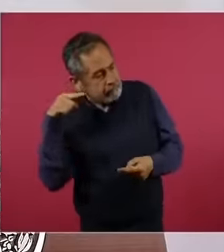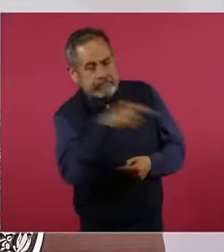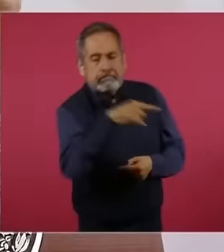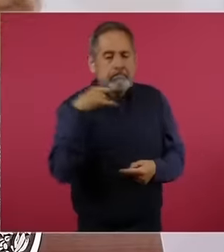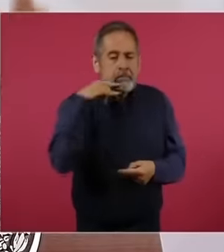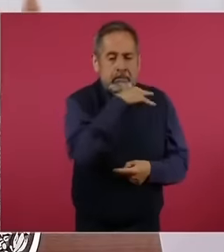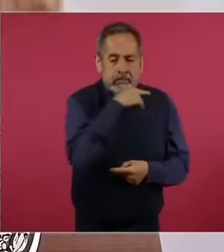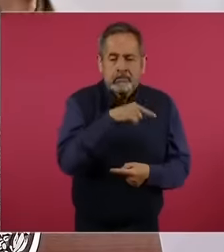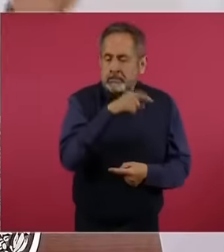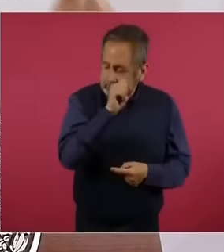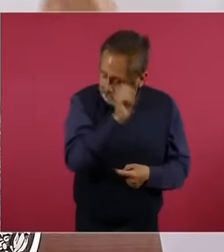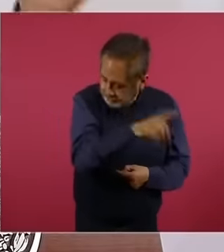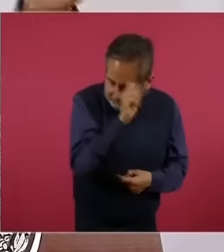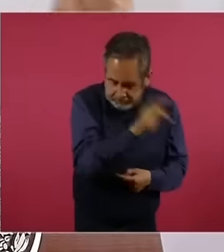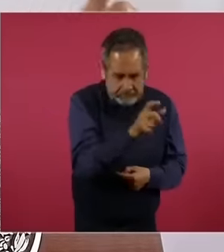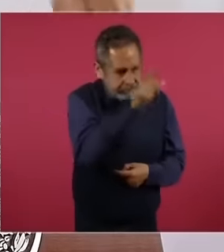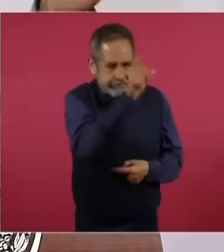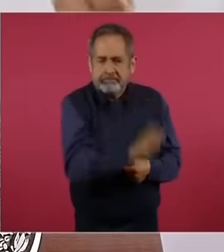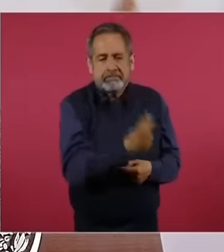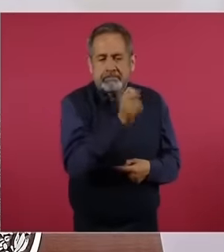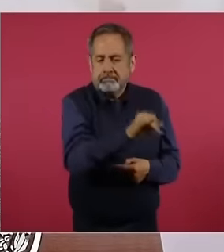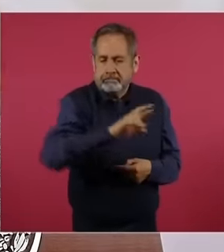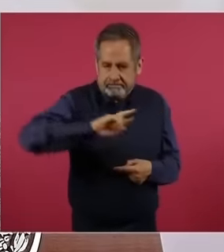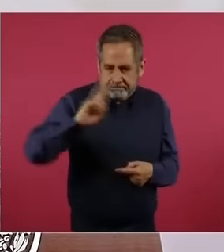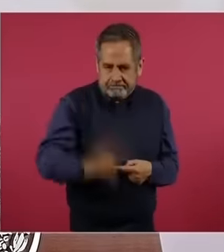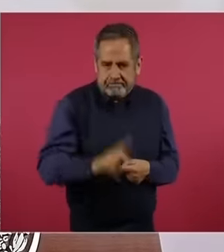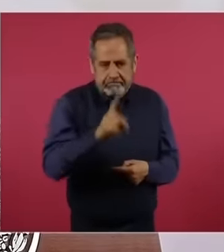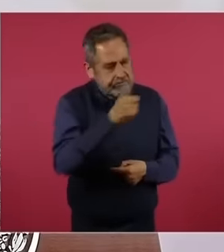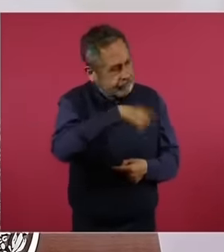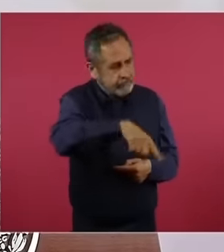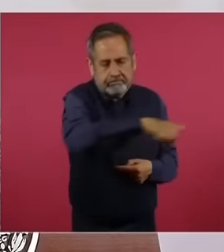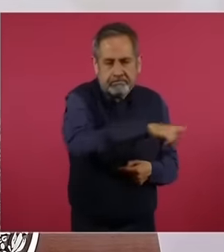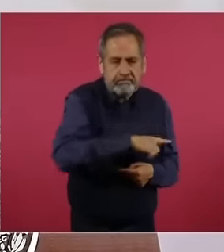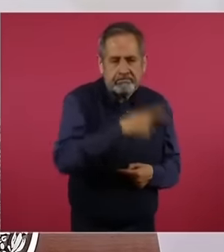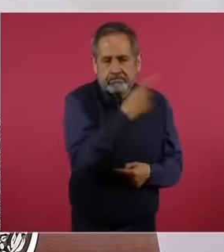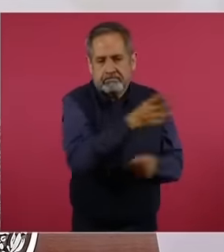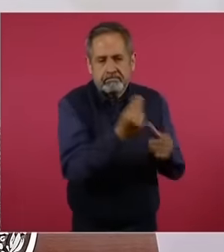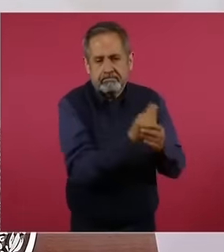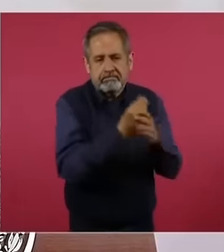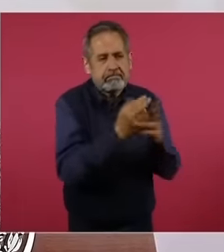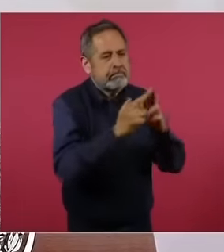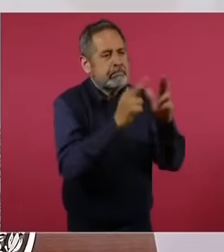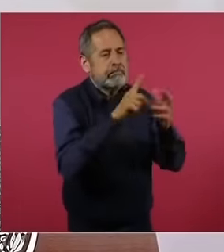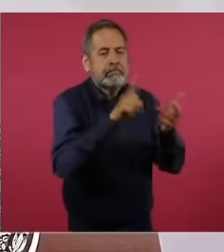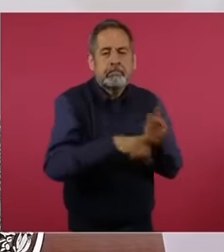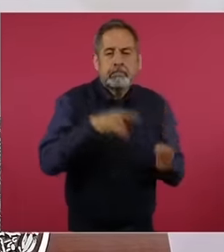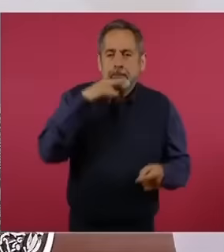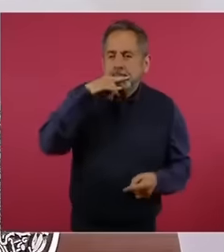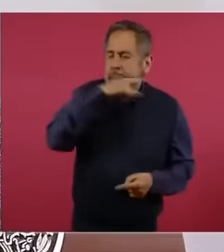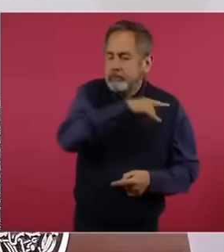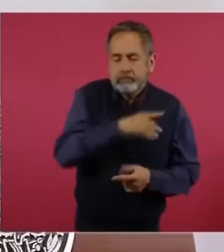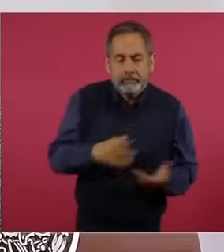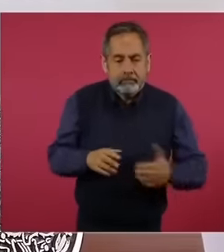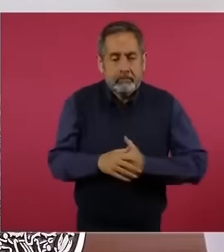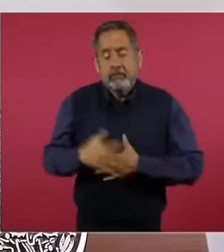, that is their true doctrine, they are Saints and